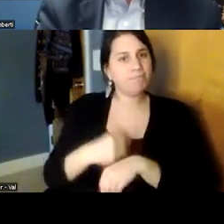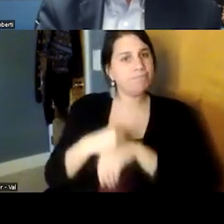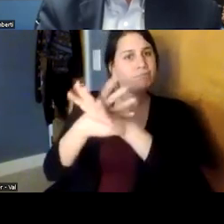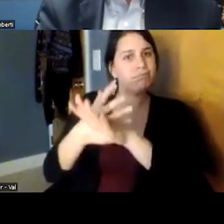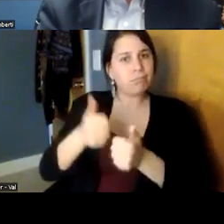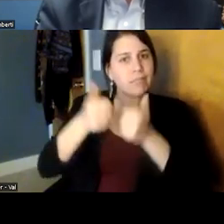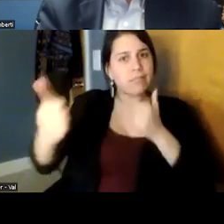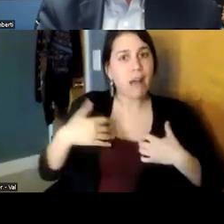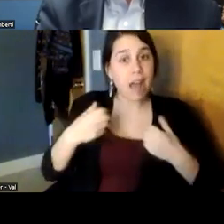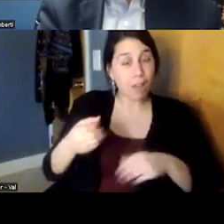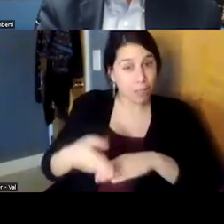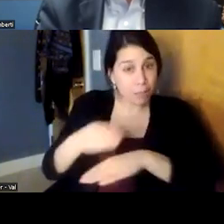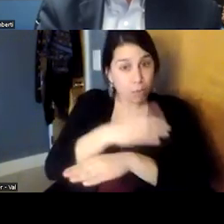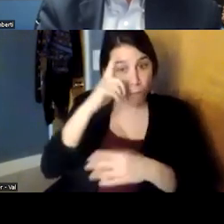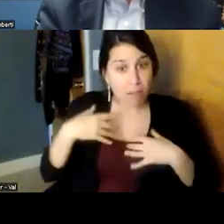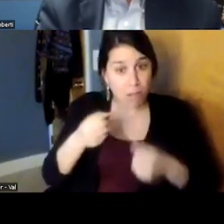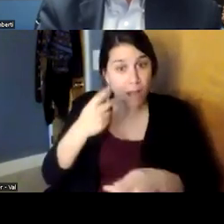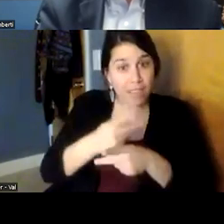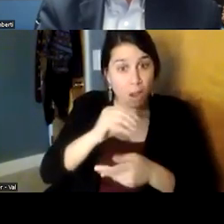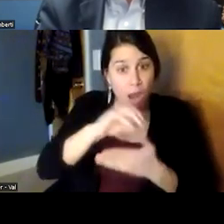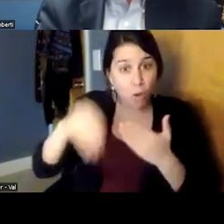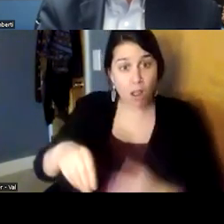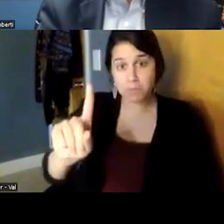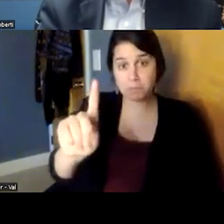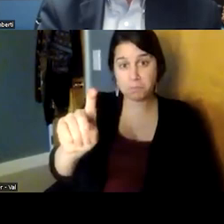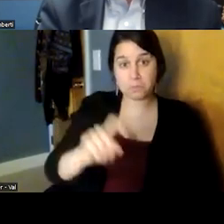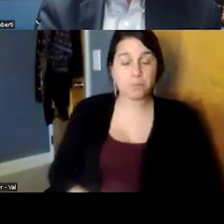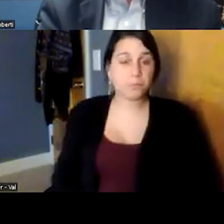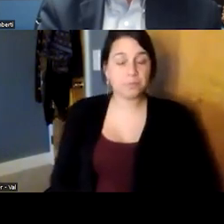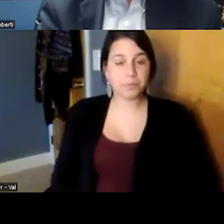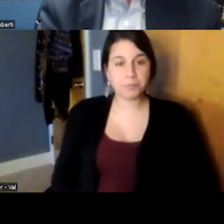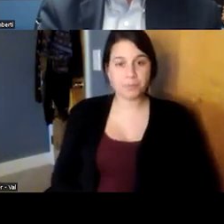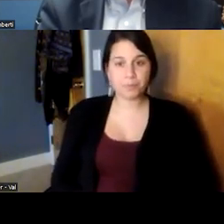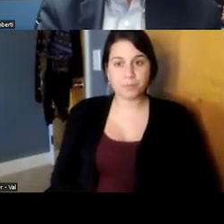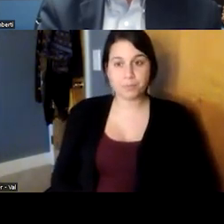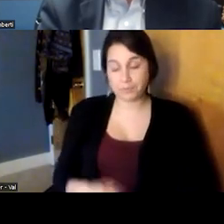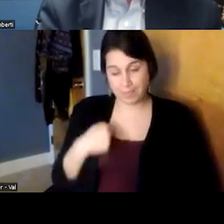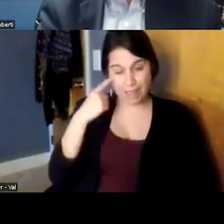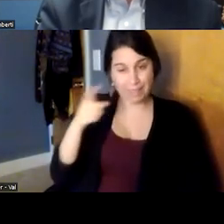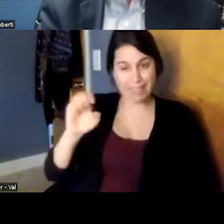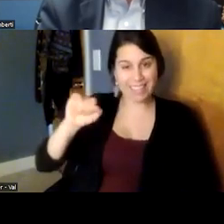care and outcomes and that's a general question ej you might you know walk up to that with